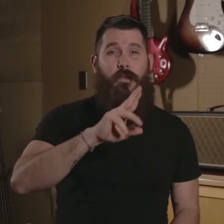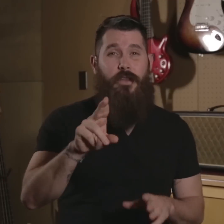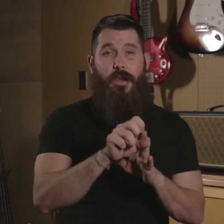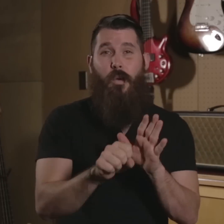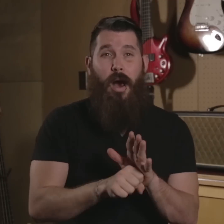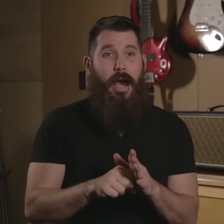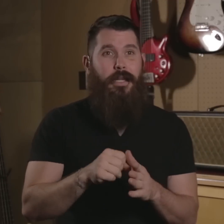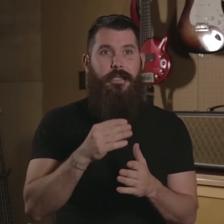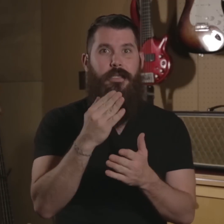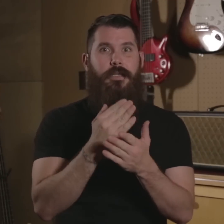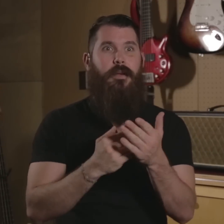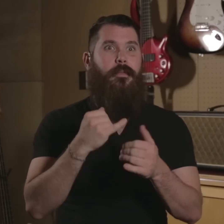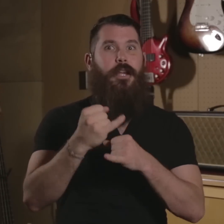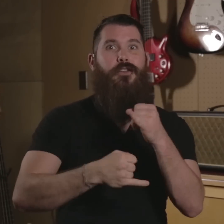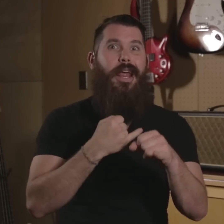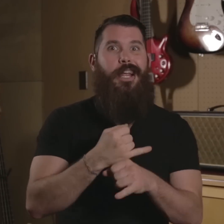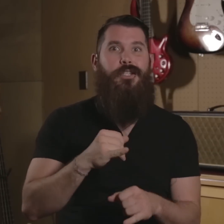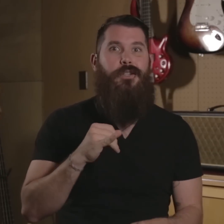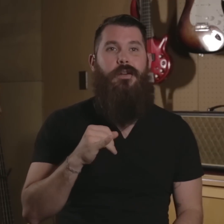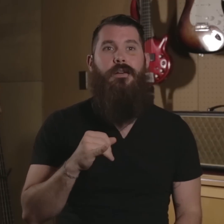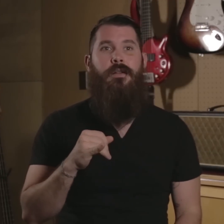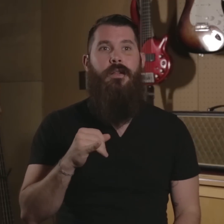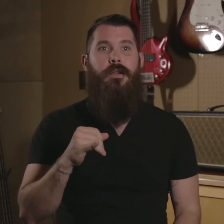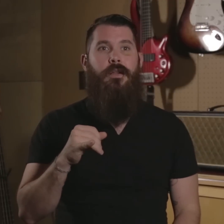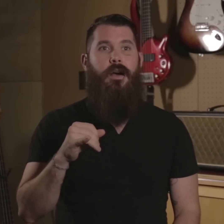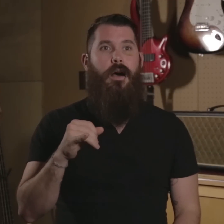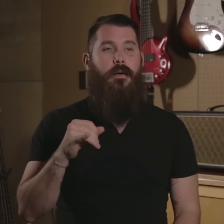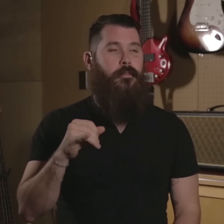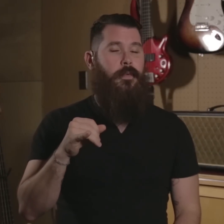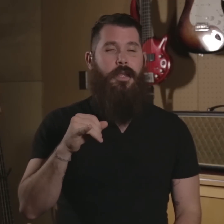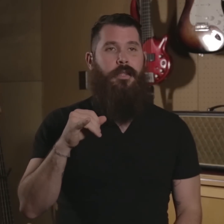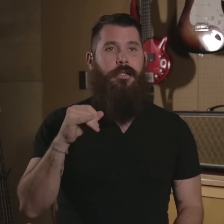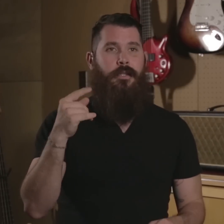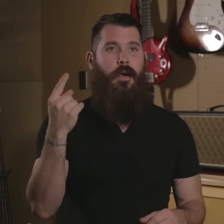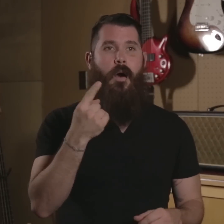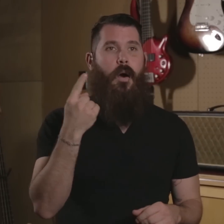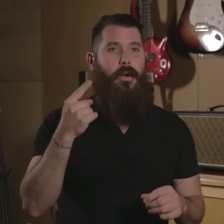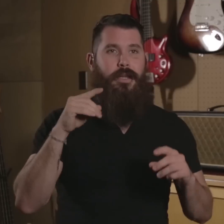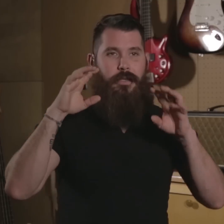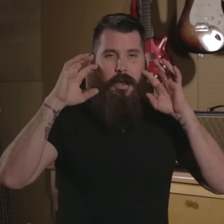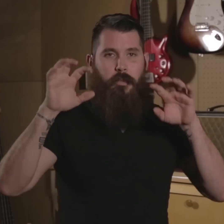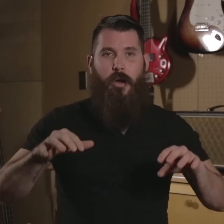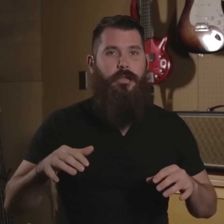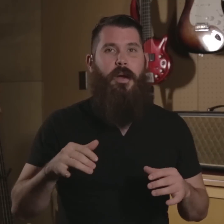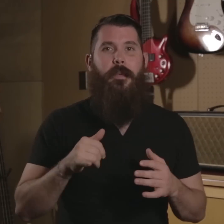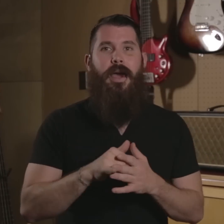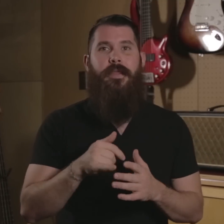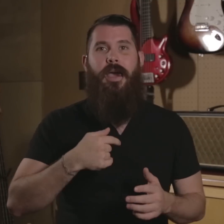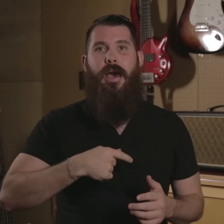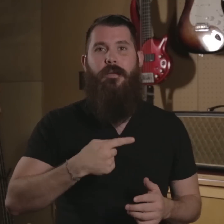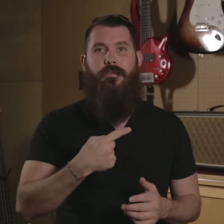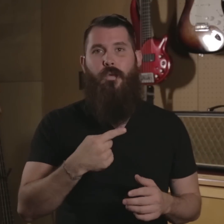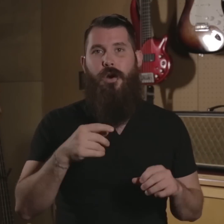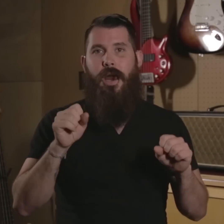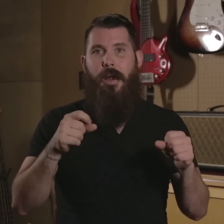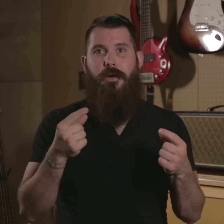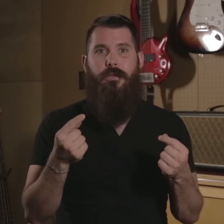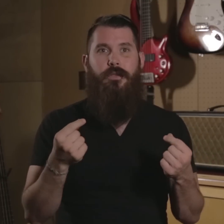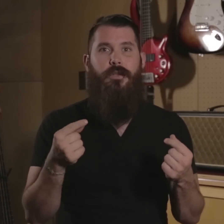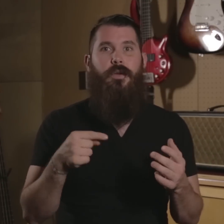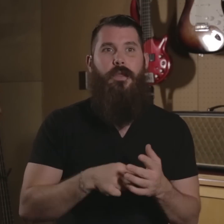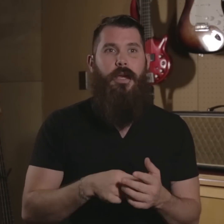over the U.S., some International. It's always like blows my mind that we' re able to do this